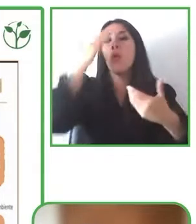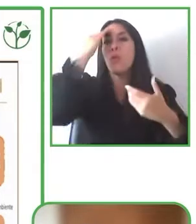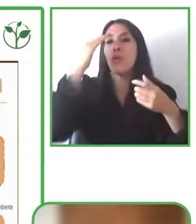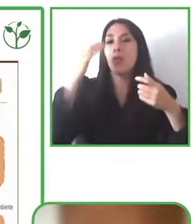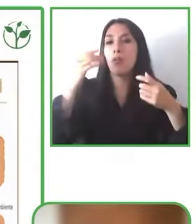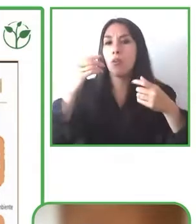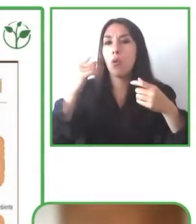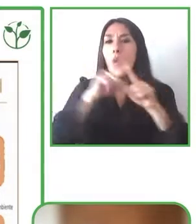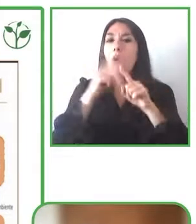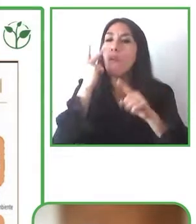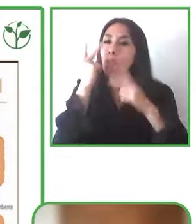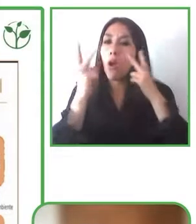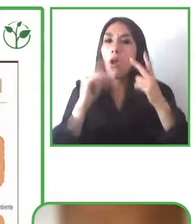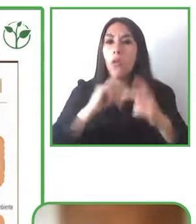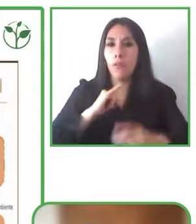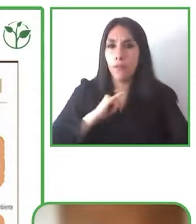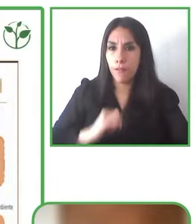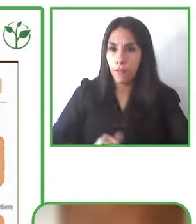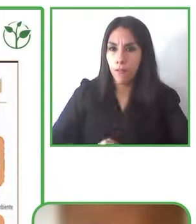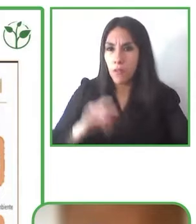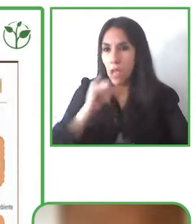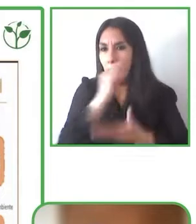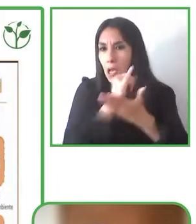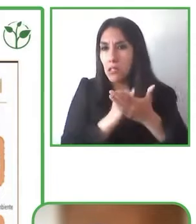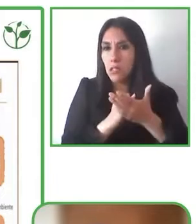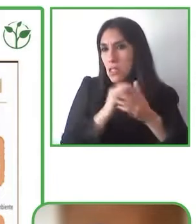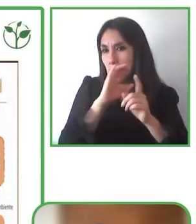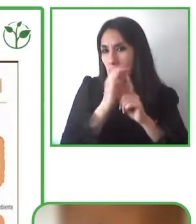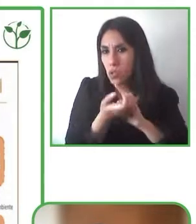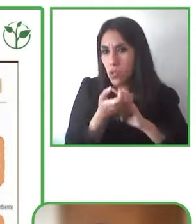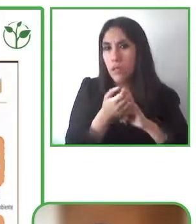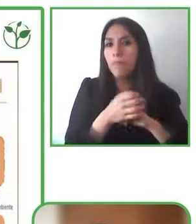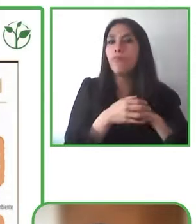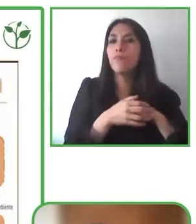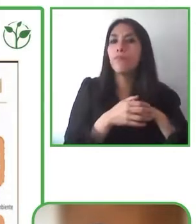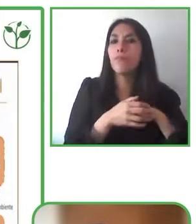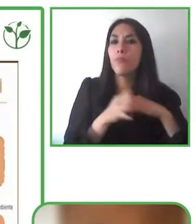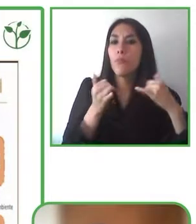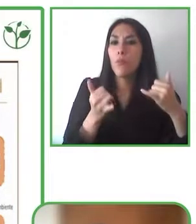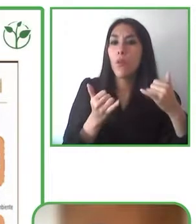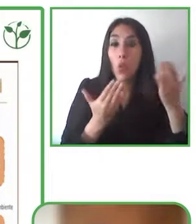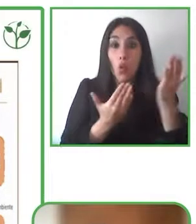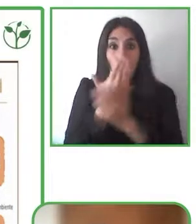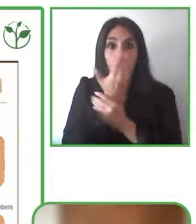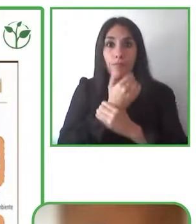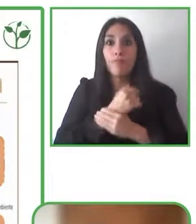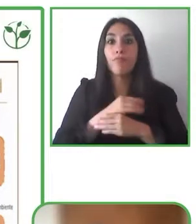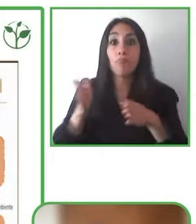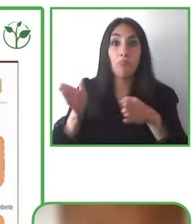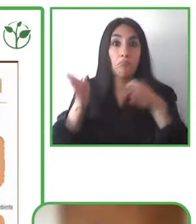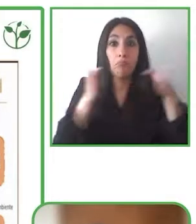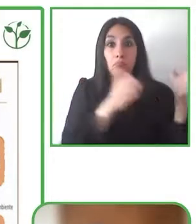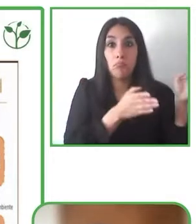we move to a new stage to a new moment, and this is our reflection